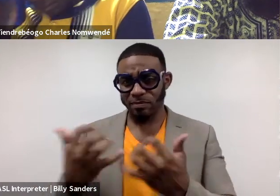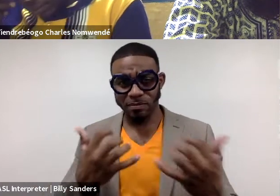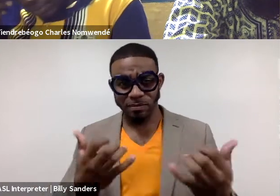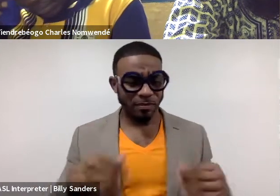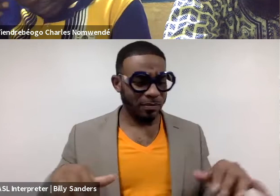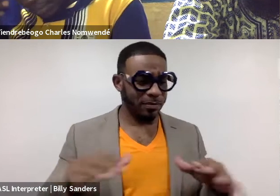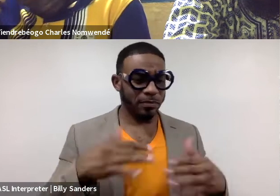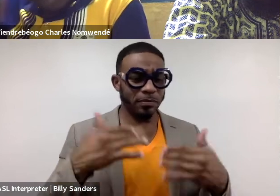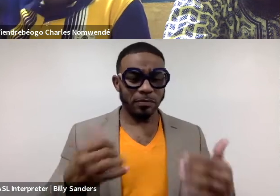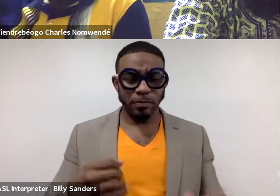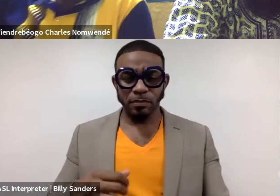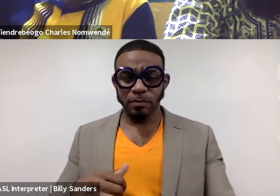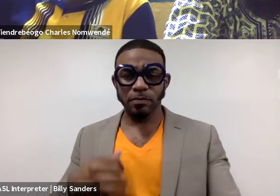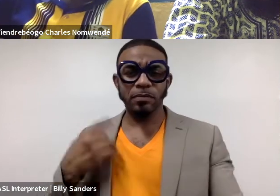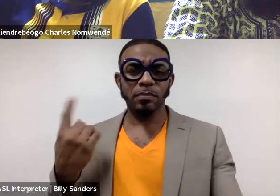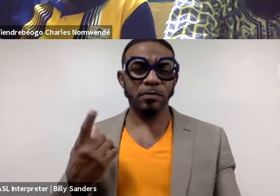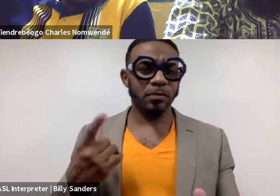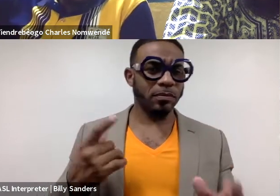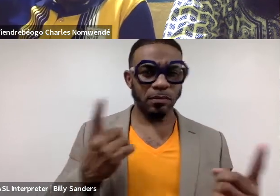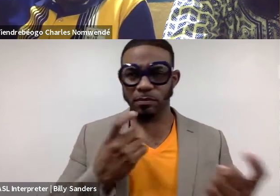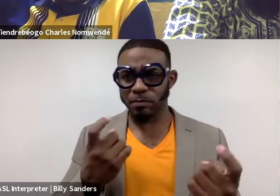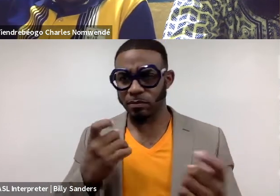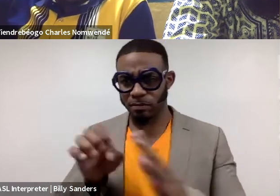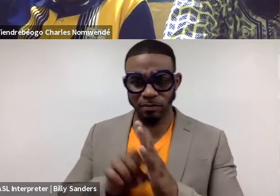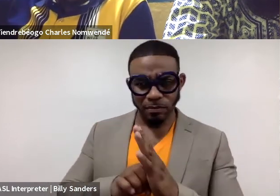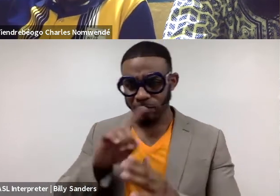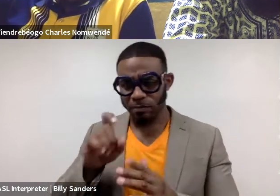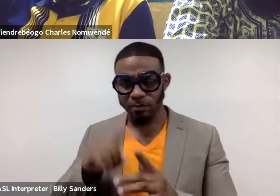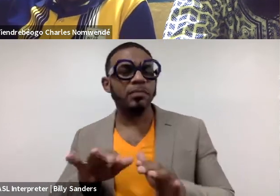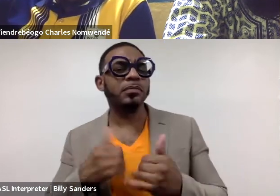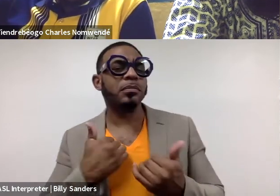So, there was always this question of ethics, this question of how do we distribute resources?